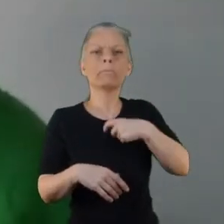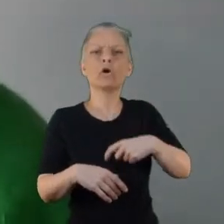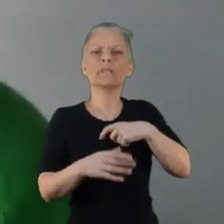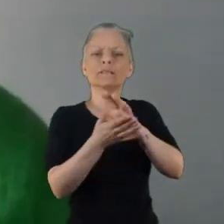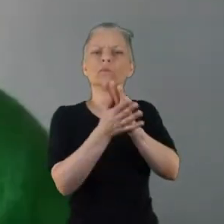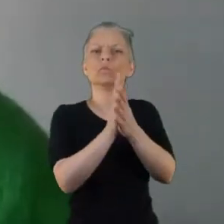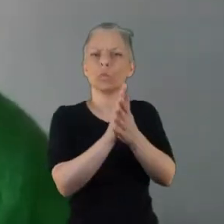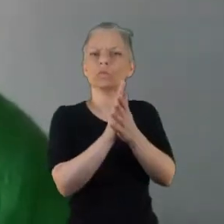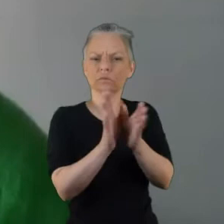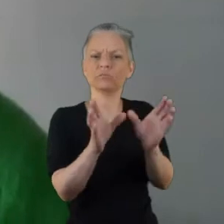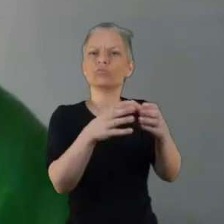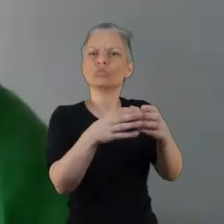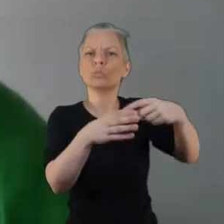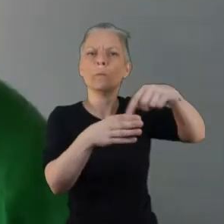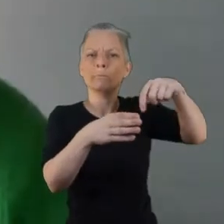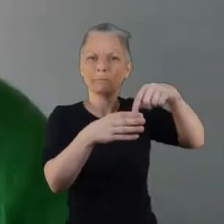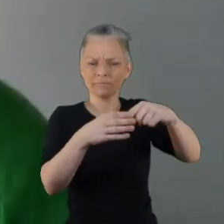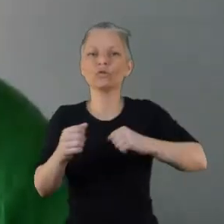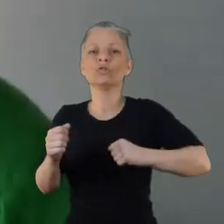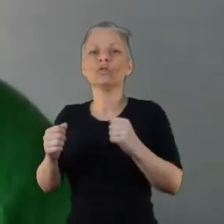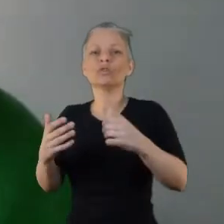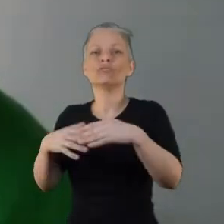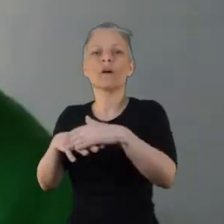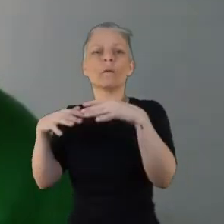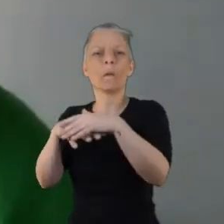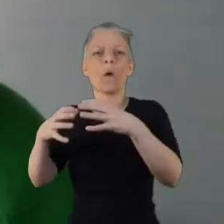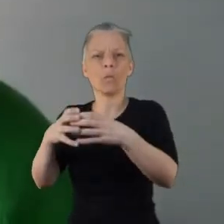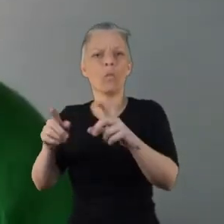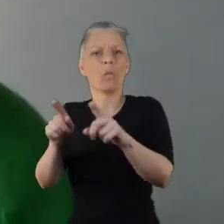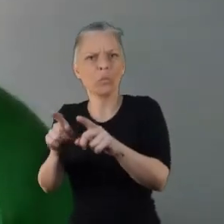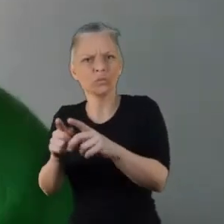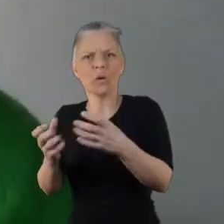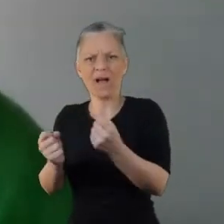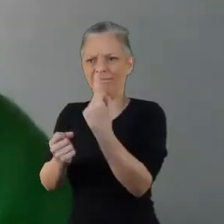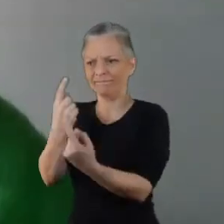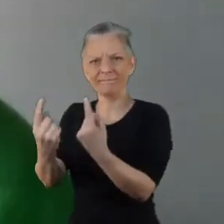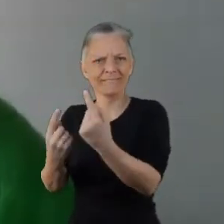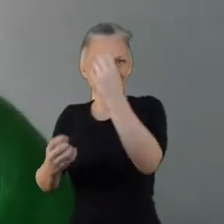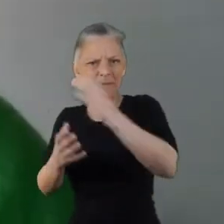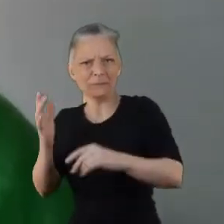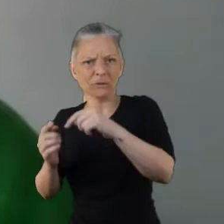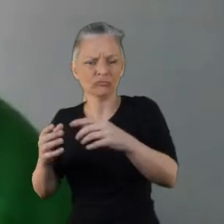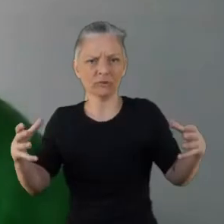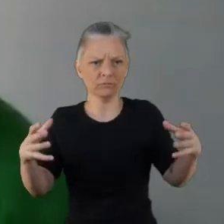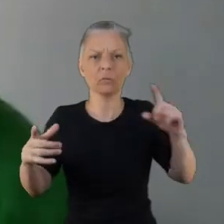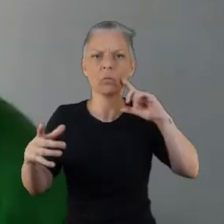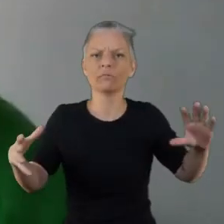the service in Lanarkshire is for people living with complex mental health problems who may attract a diagnosis of personality disorder.